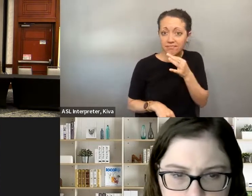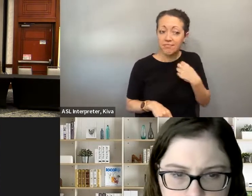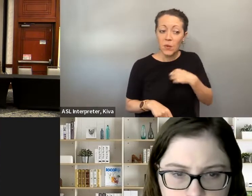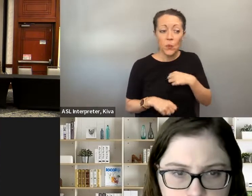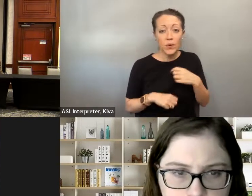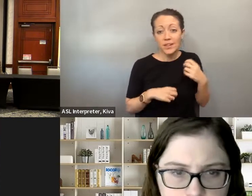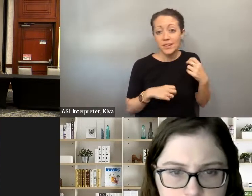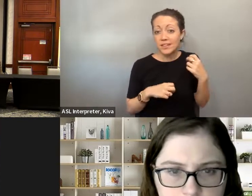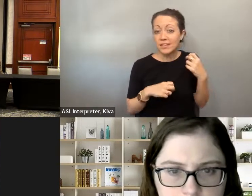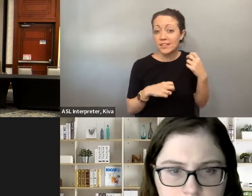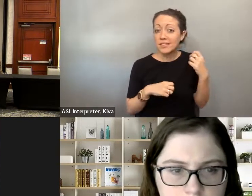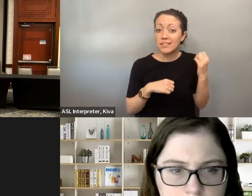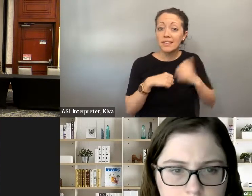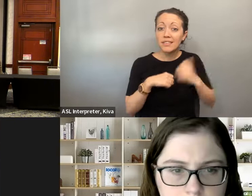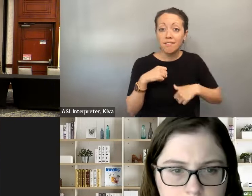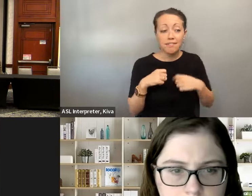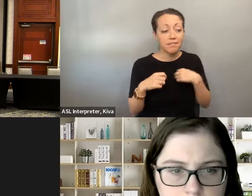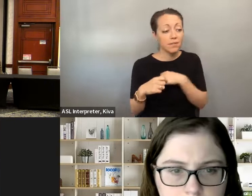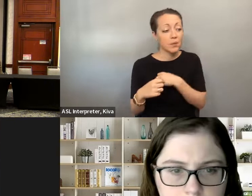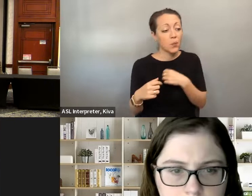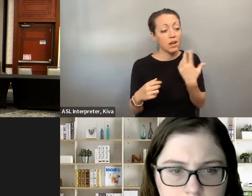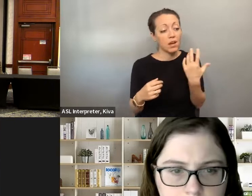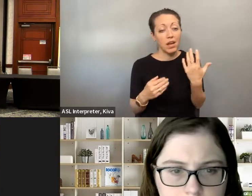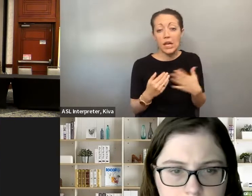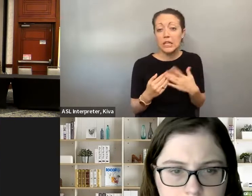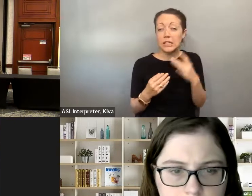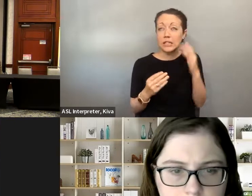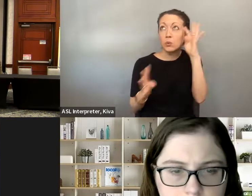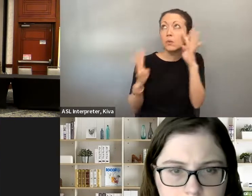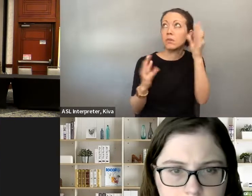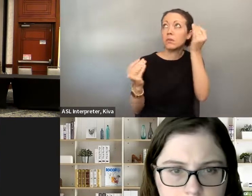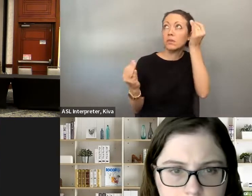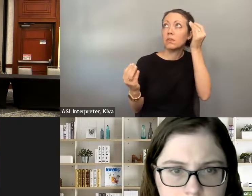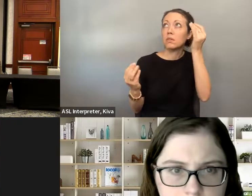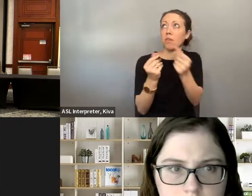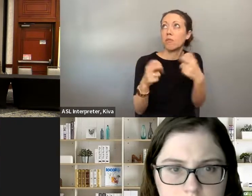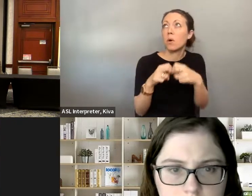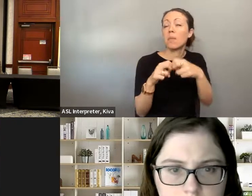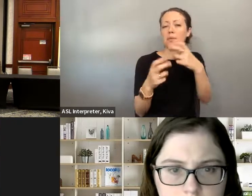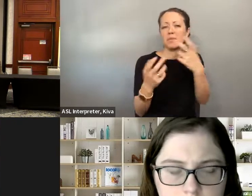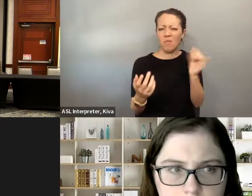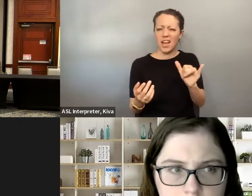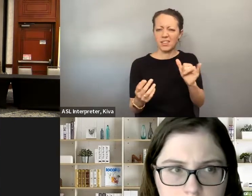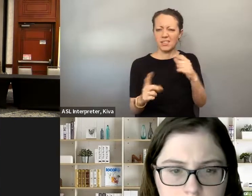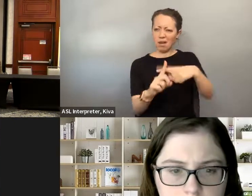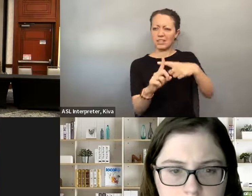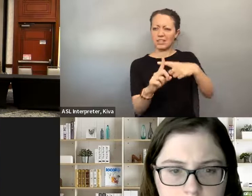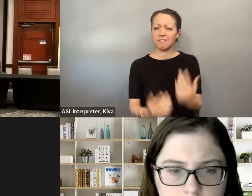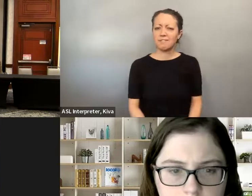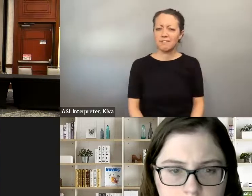disability and It. The kids, because we have to be, and we are resilient and agile because we've learned to be. the challenge that goes along with it. We are resilient and And I think those are all incredible positive things that we bring everywhere. agile because we've learned to be and I think those are all